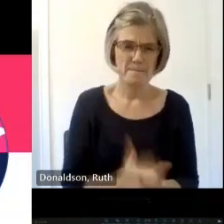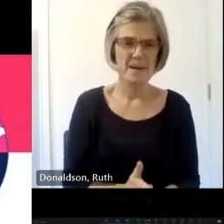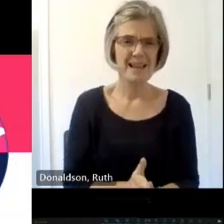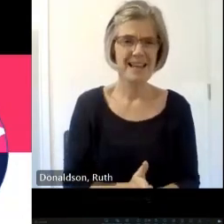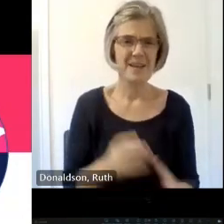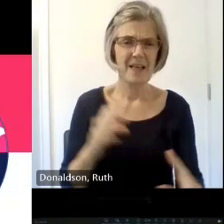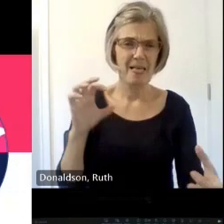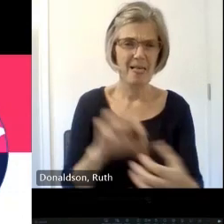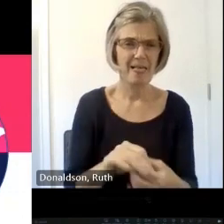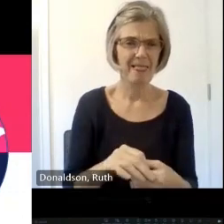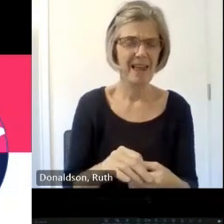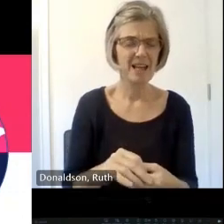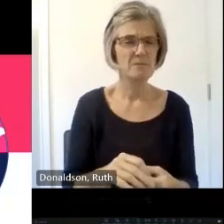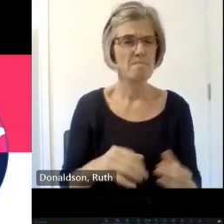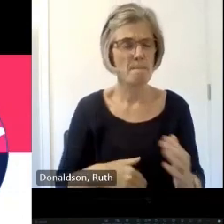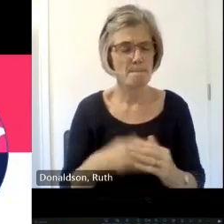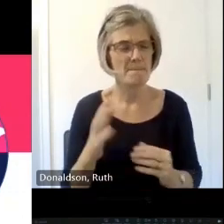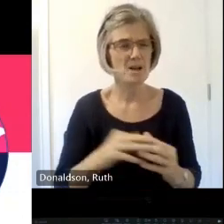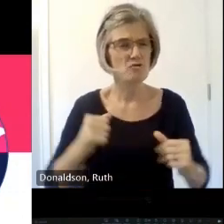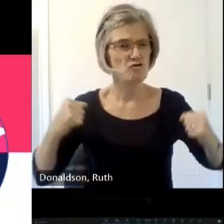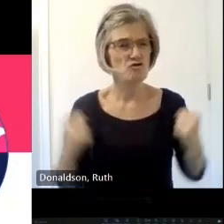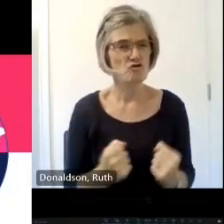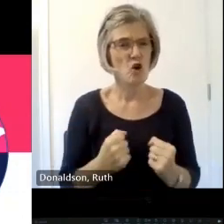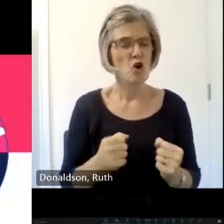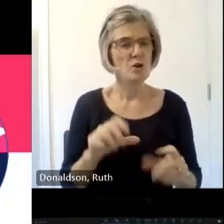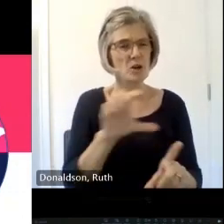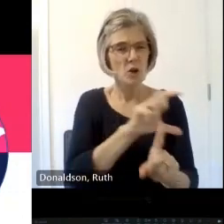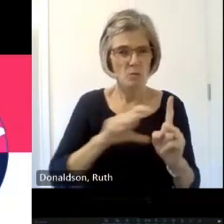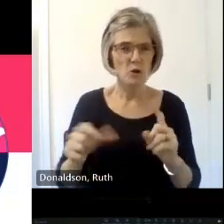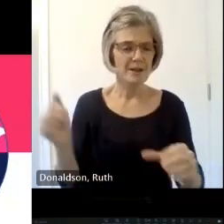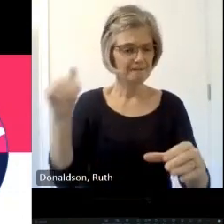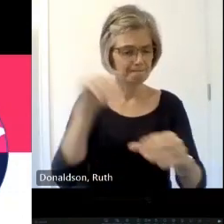strong sense of belonging and also we can learn from designers of the past to build sustainable